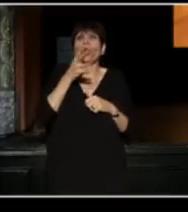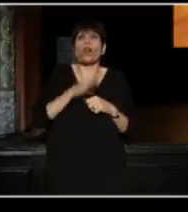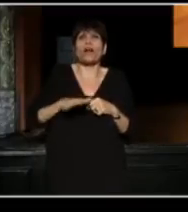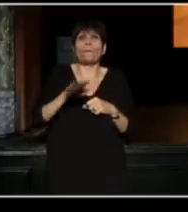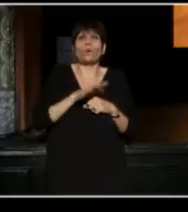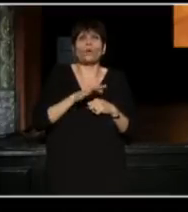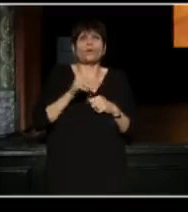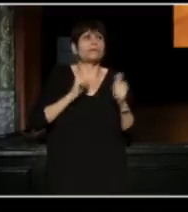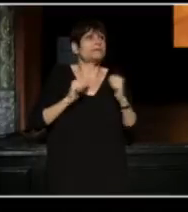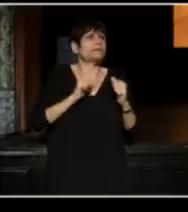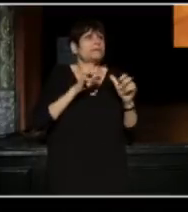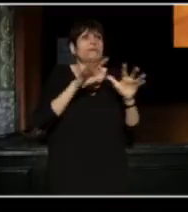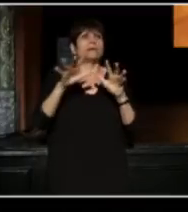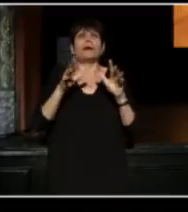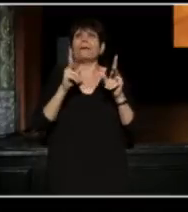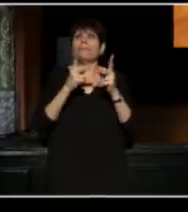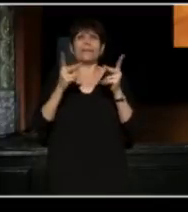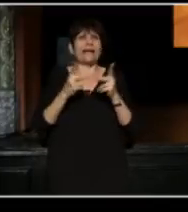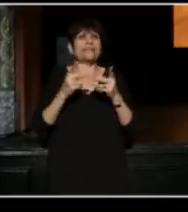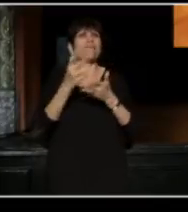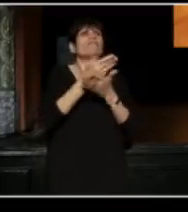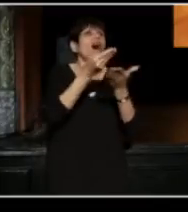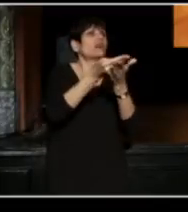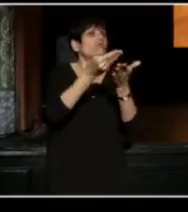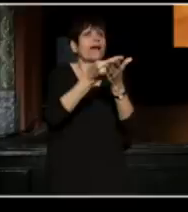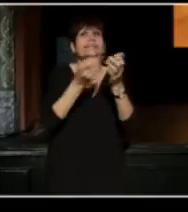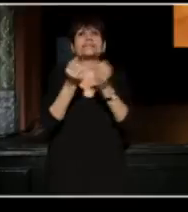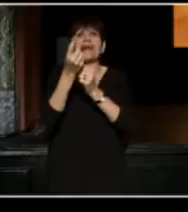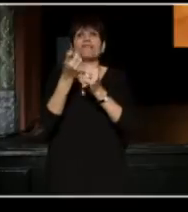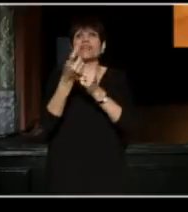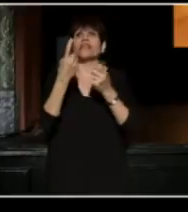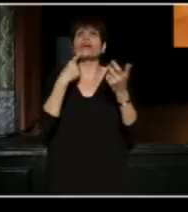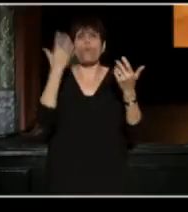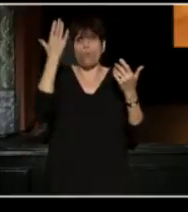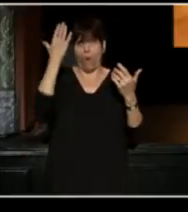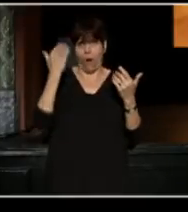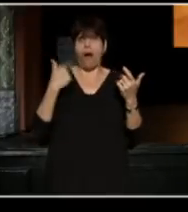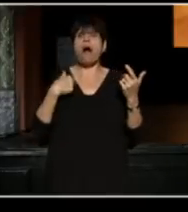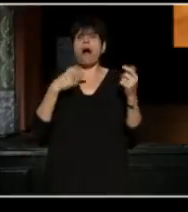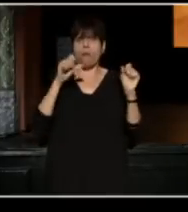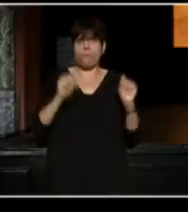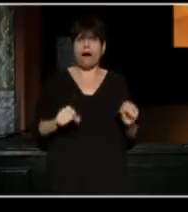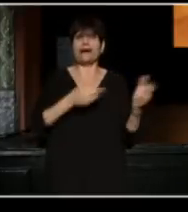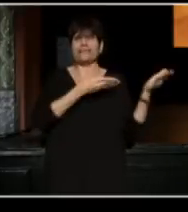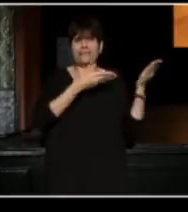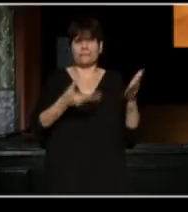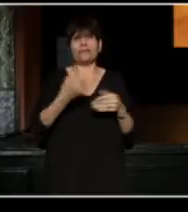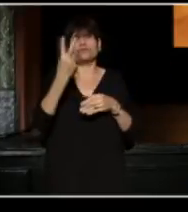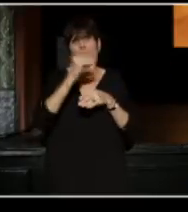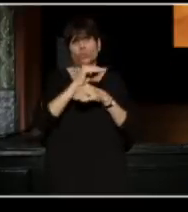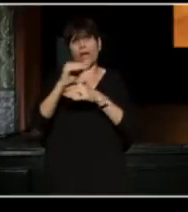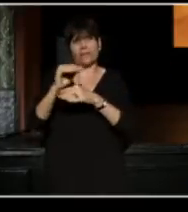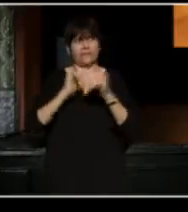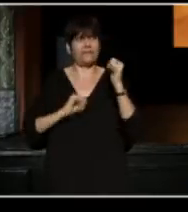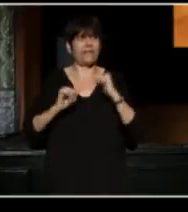Places that had held fundraisers throughout the year, just for the possibility of having a couple of nights of theater.